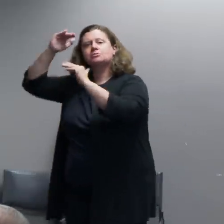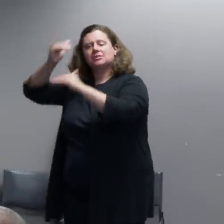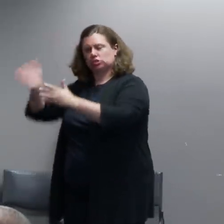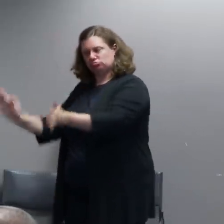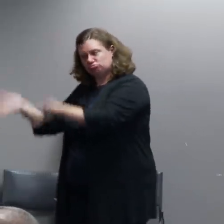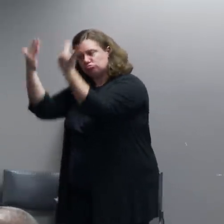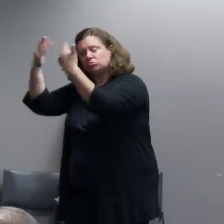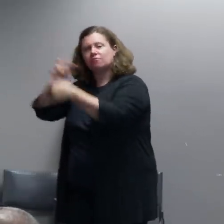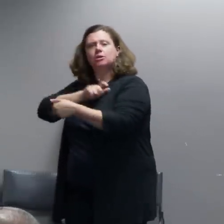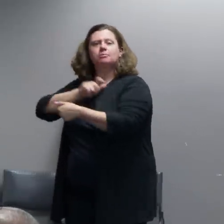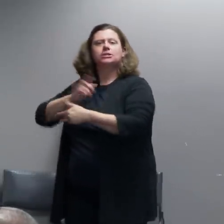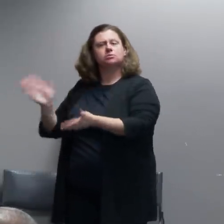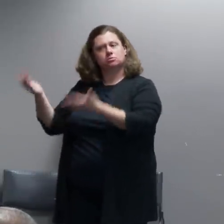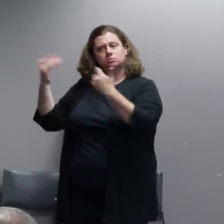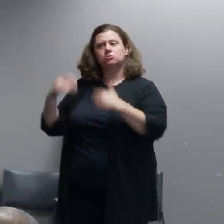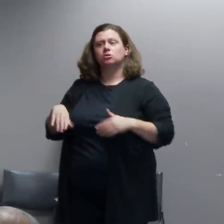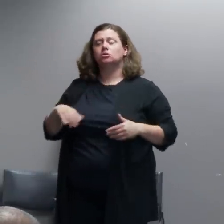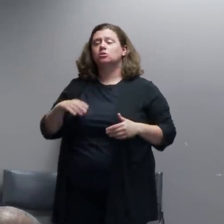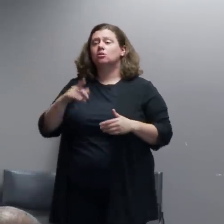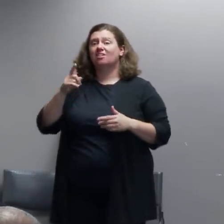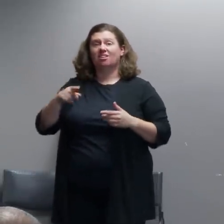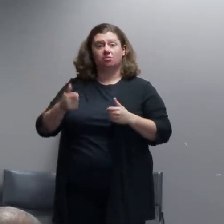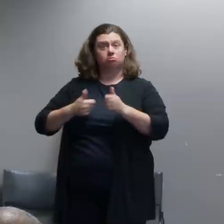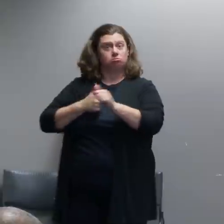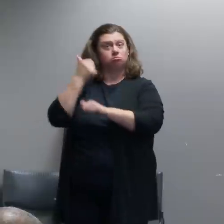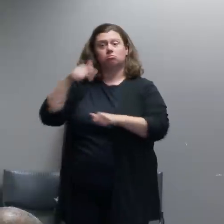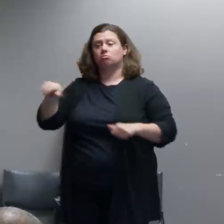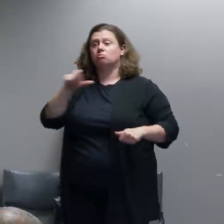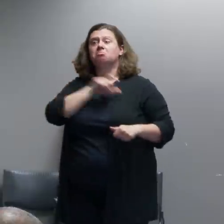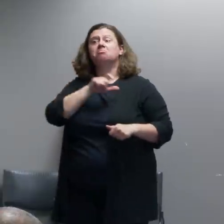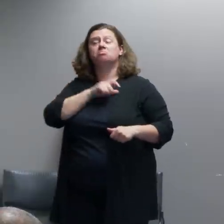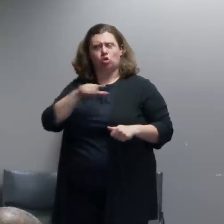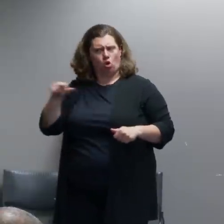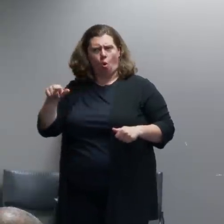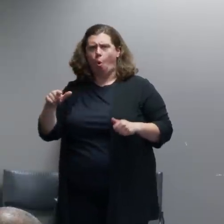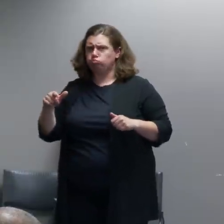meeting or exceeding those expectations all the time but please don't